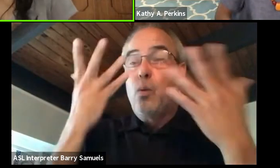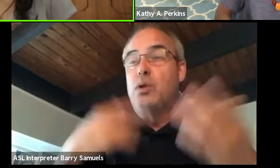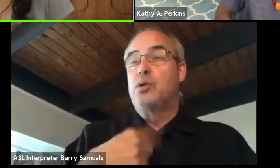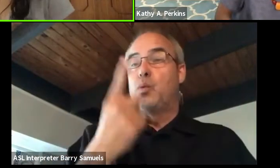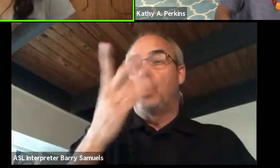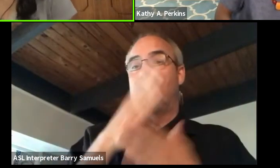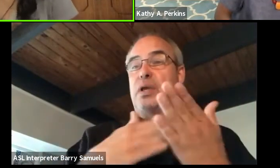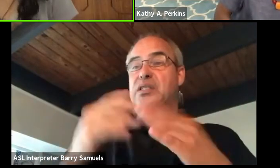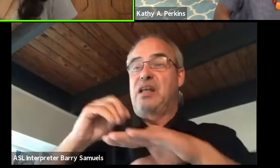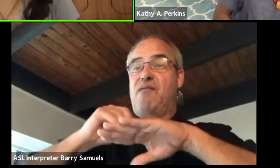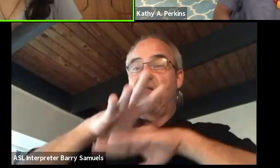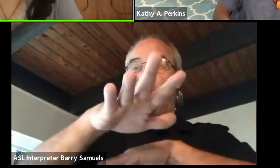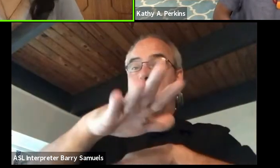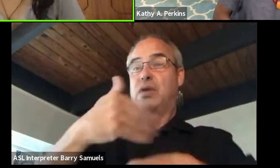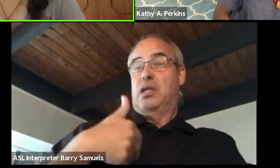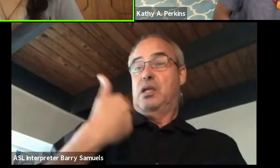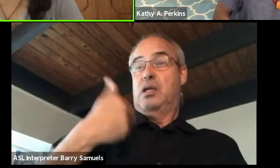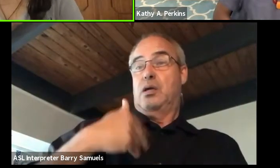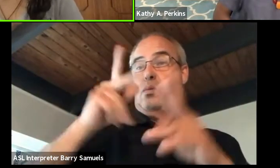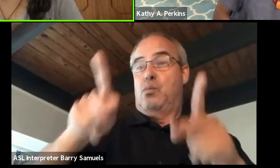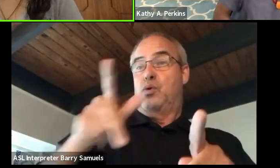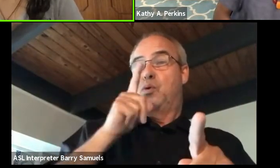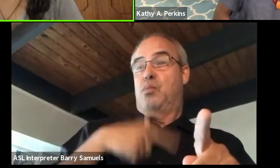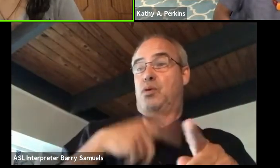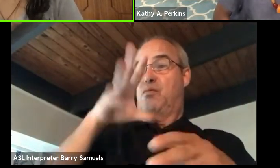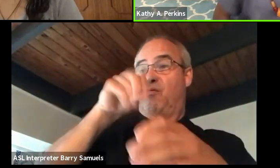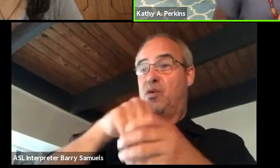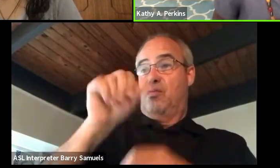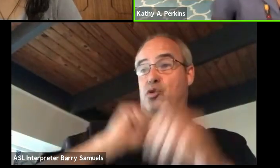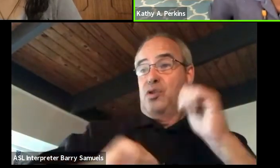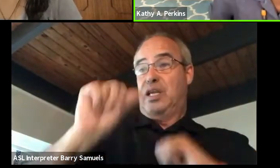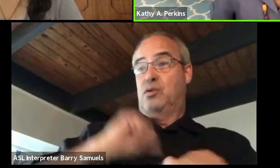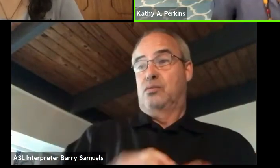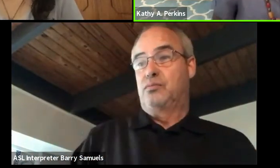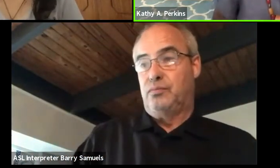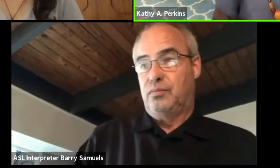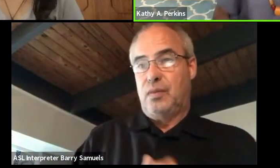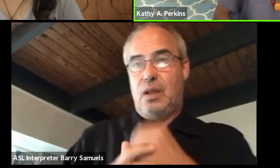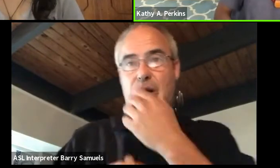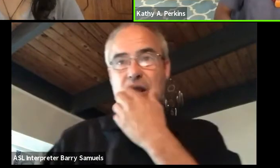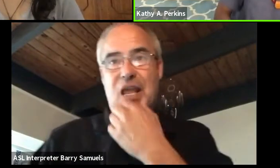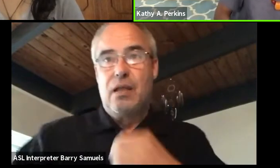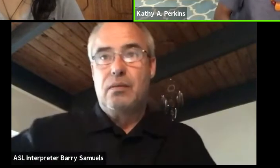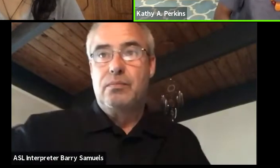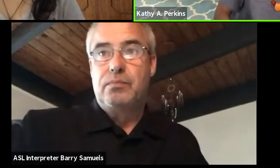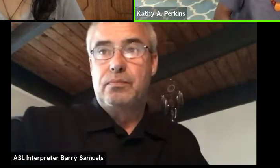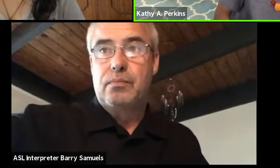that you'd have for a young person looking to enter the arts? This is just advice in general.